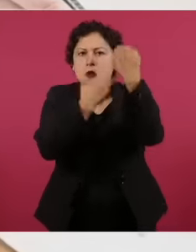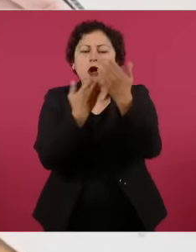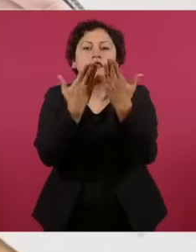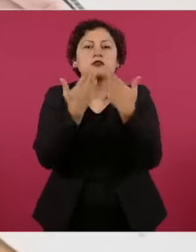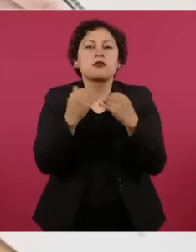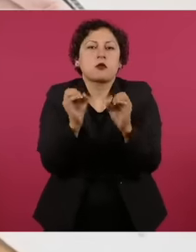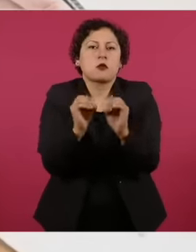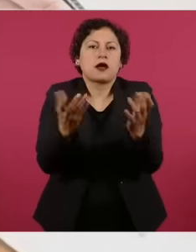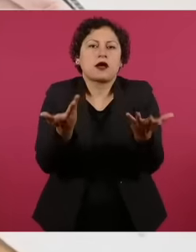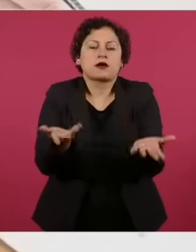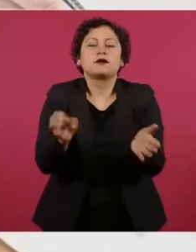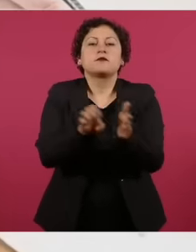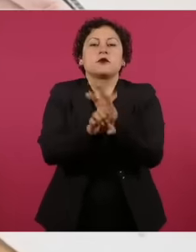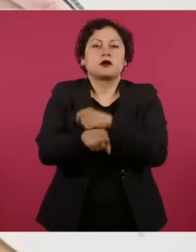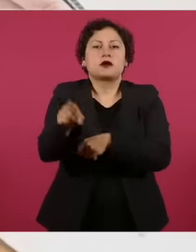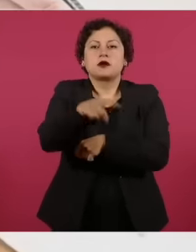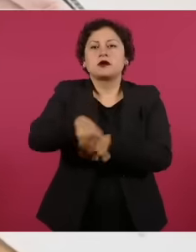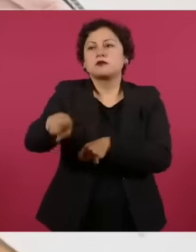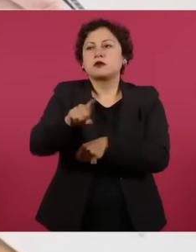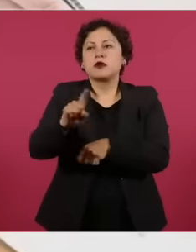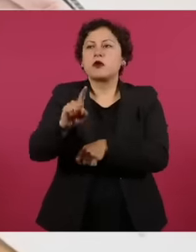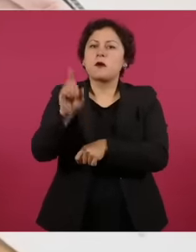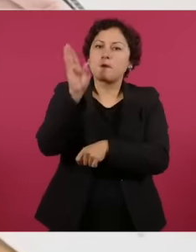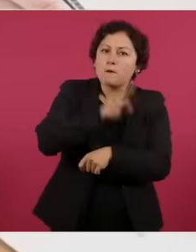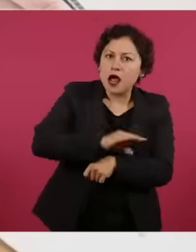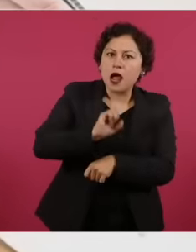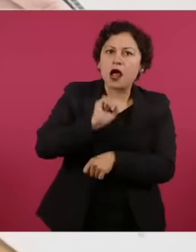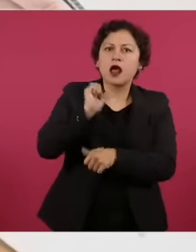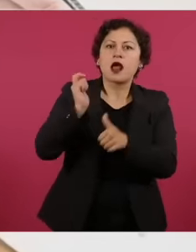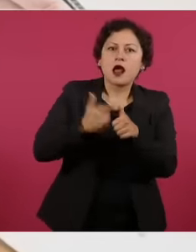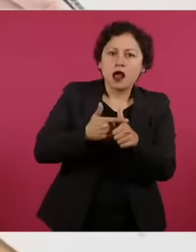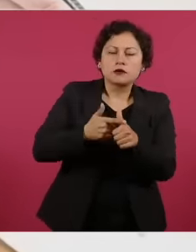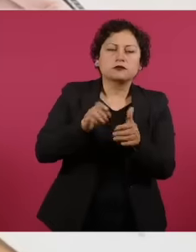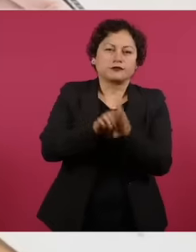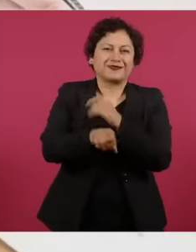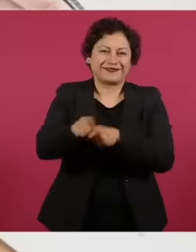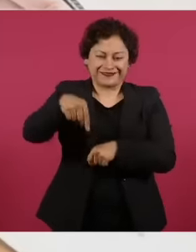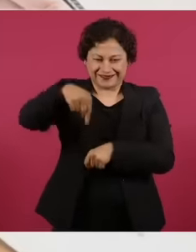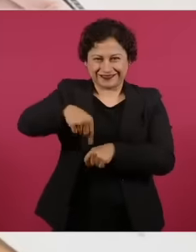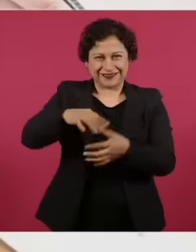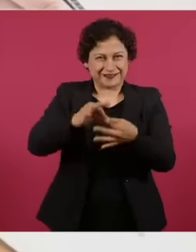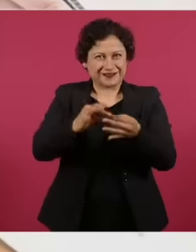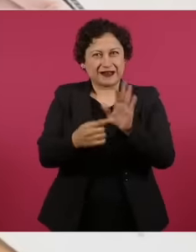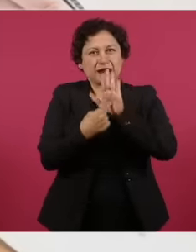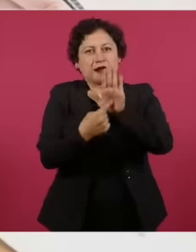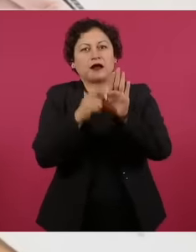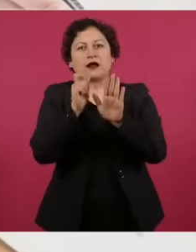something that we have also talked about here: exceeding the maximum deadlines established by law to